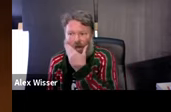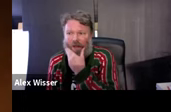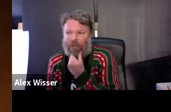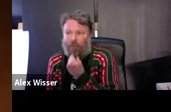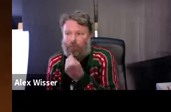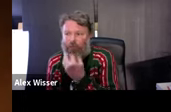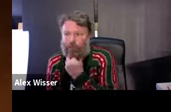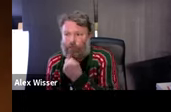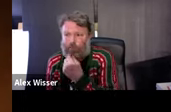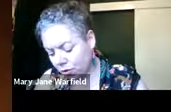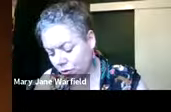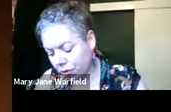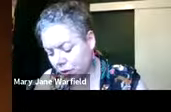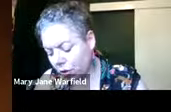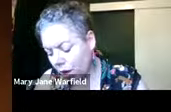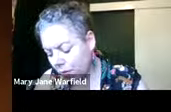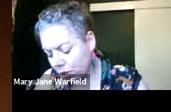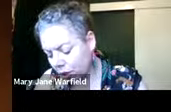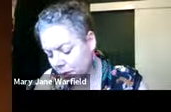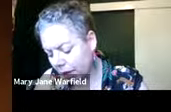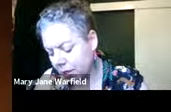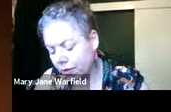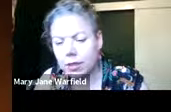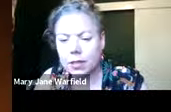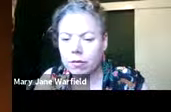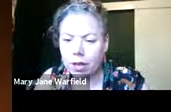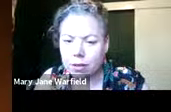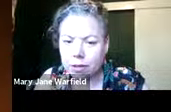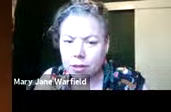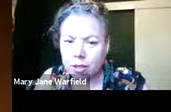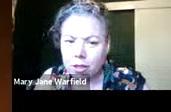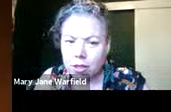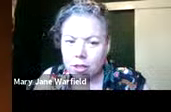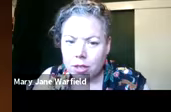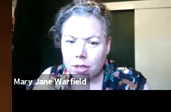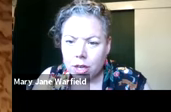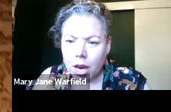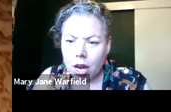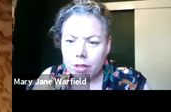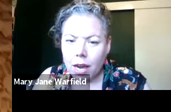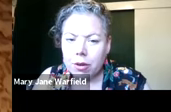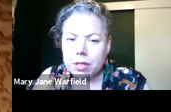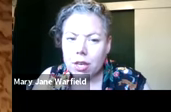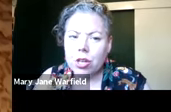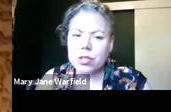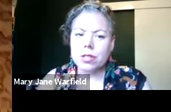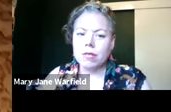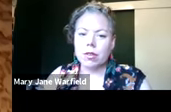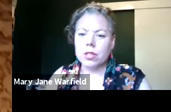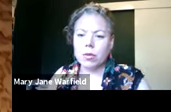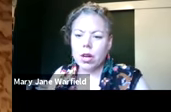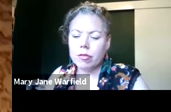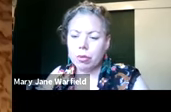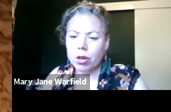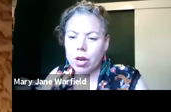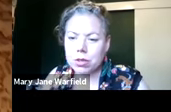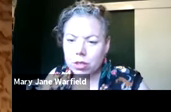And that has been the journey through Cementa. >> How has festival